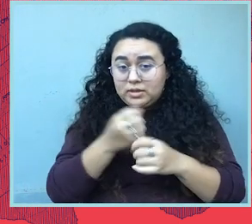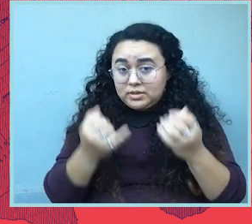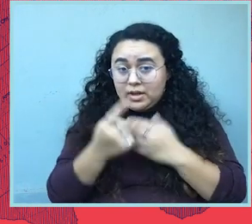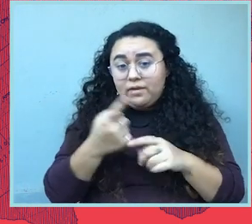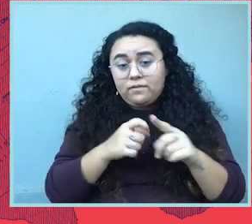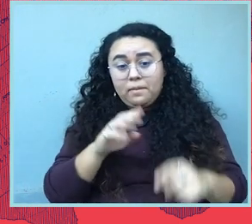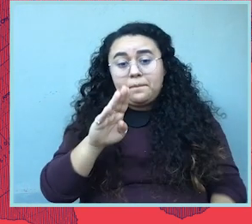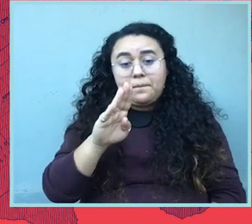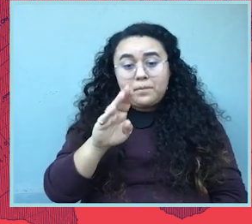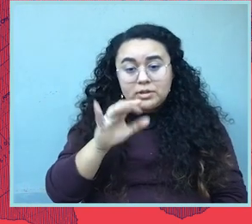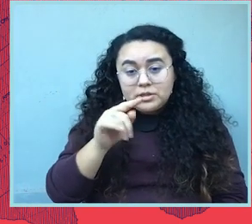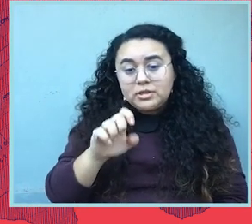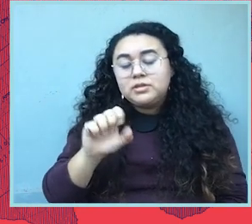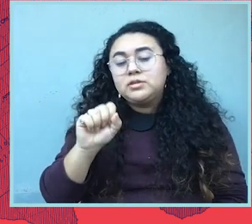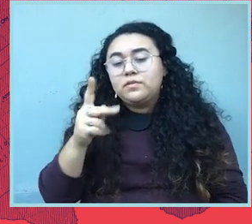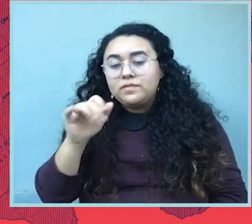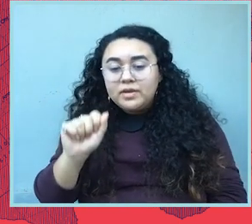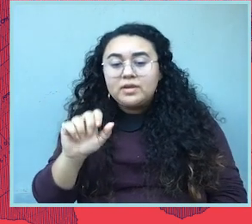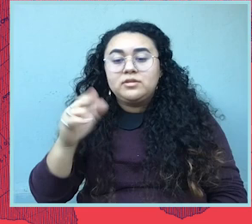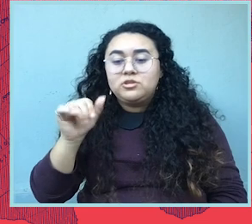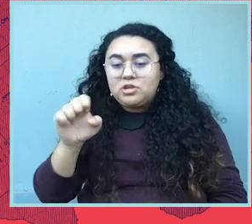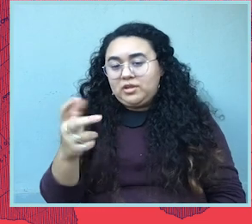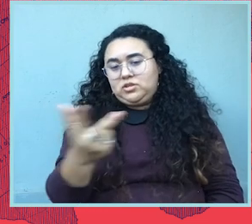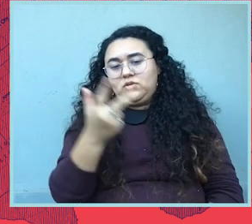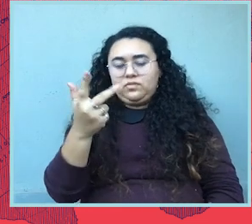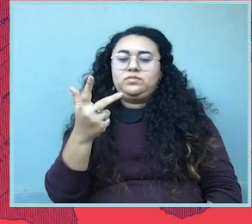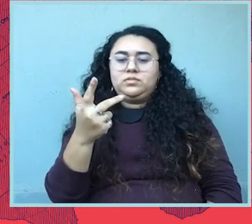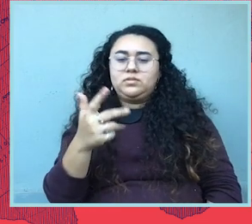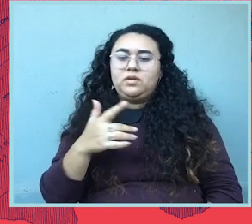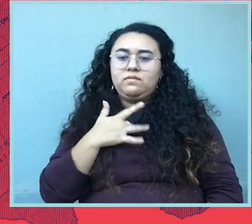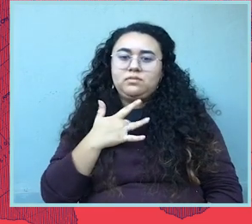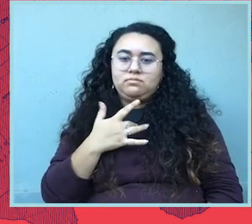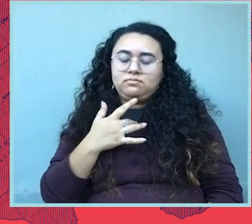But the sense I hope you're getting today from Brigitte, Sophia, Chase, is it is a sense